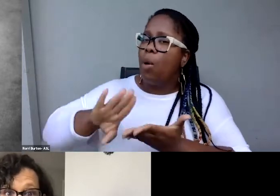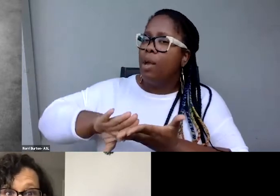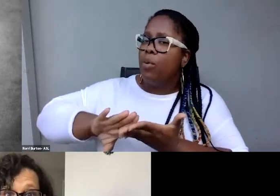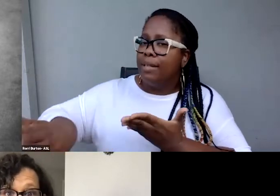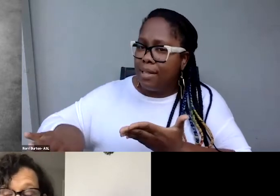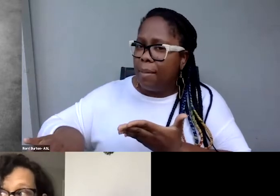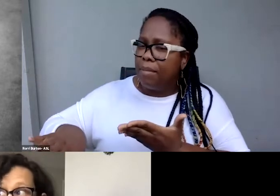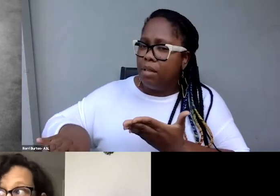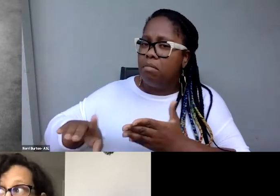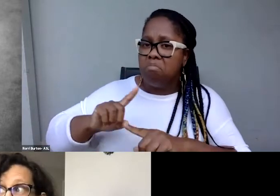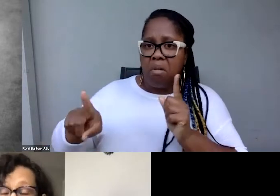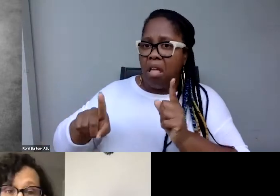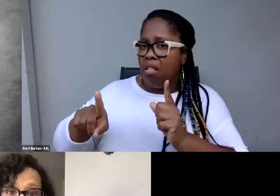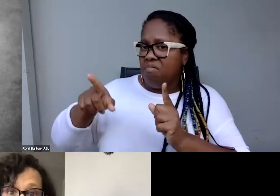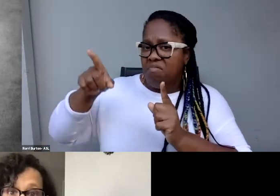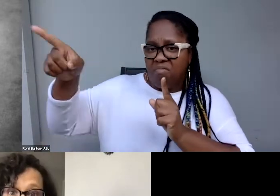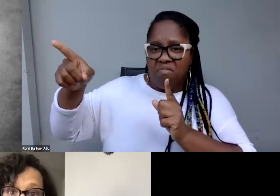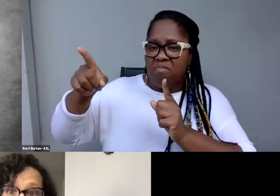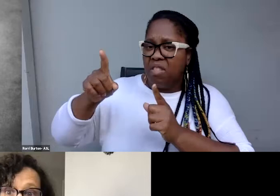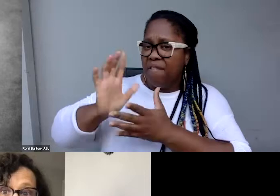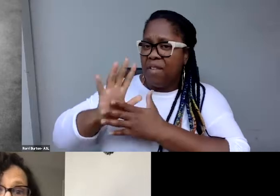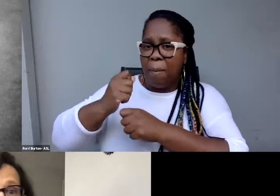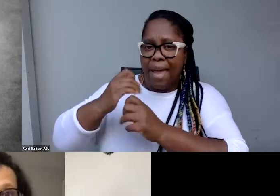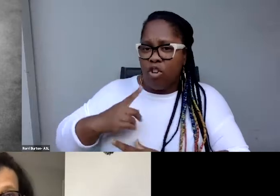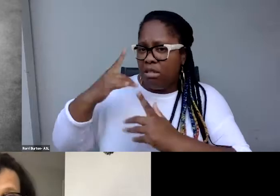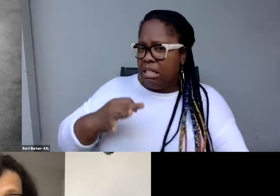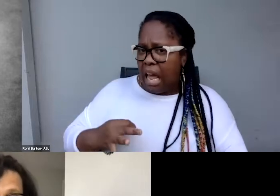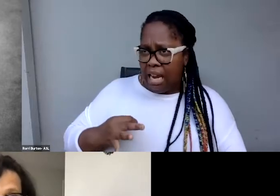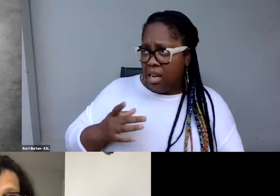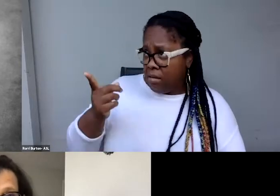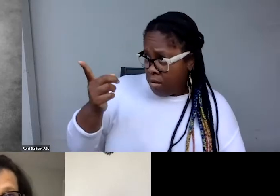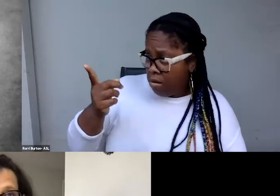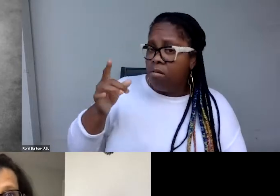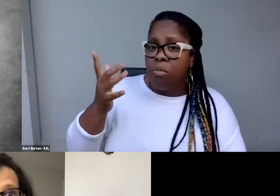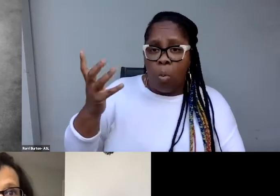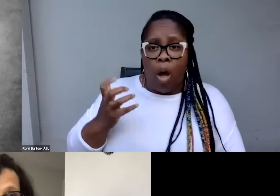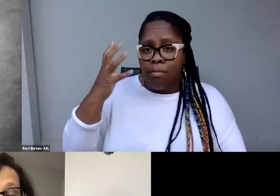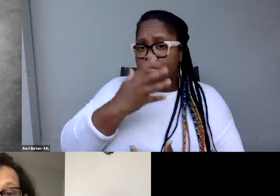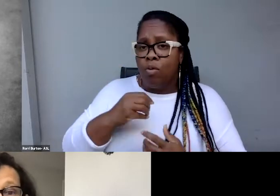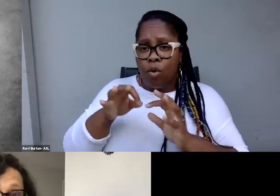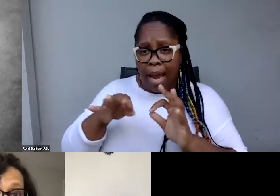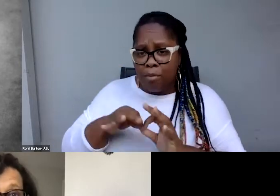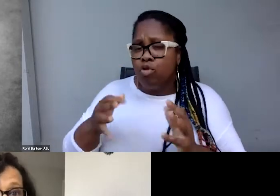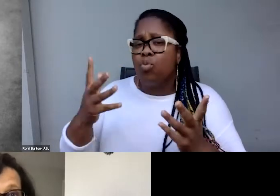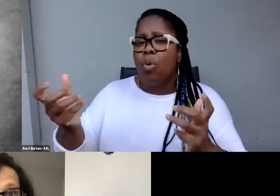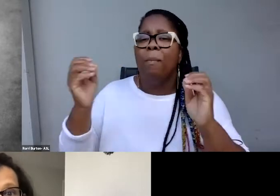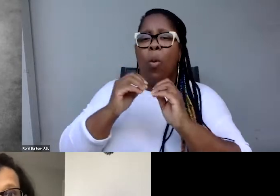The filmmakers said, this is too cool. I would love to have some beautiful captions. I want more people to enjoy my film.